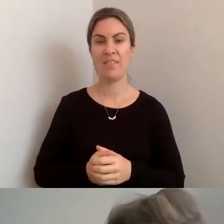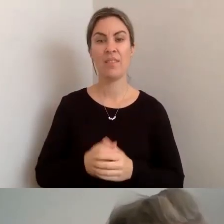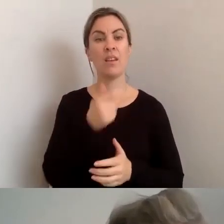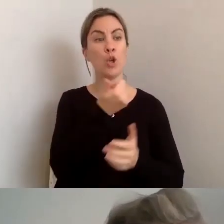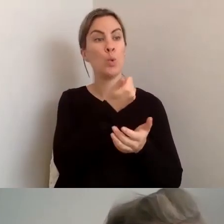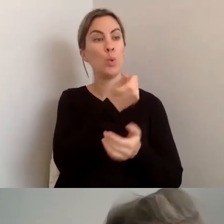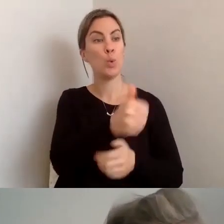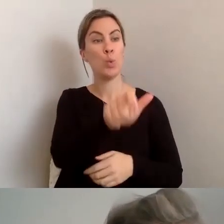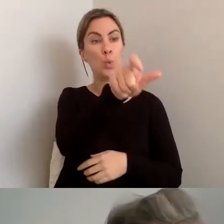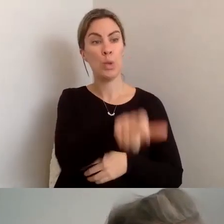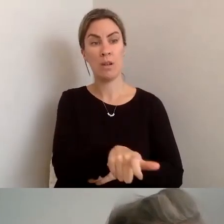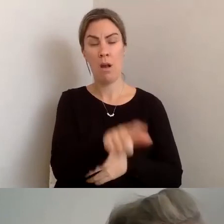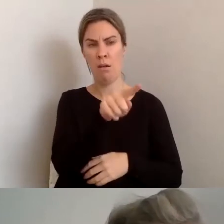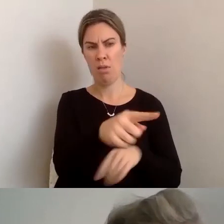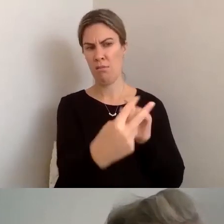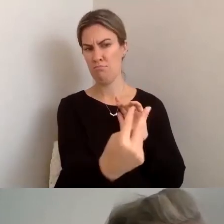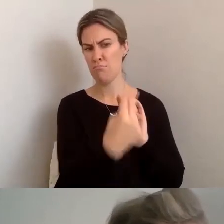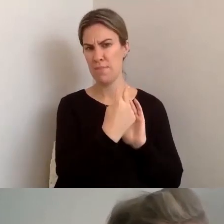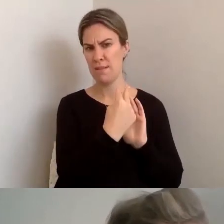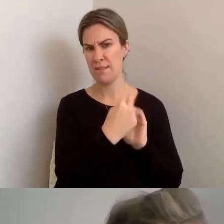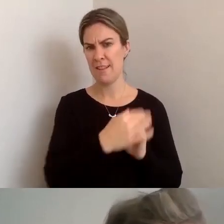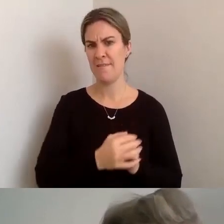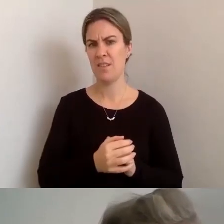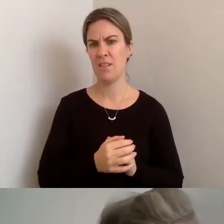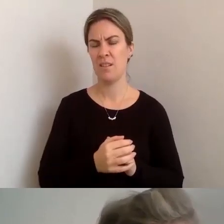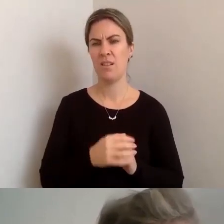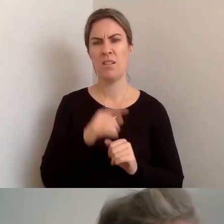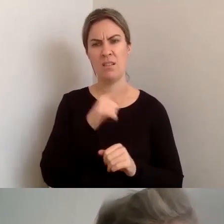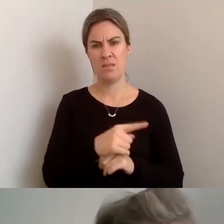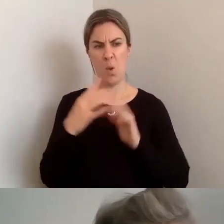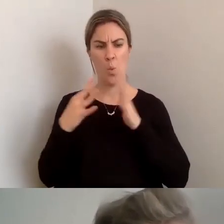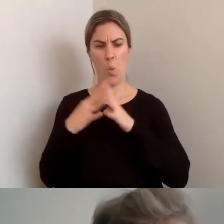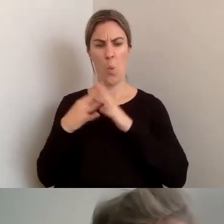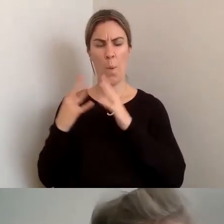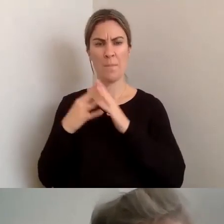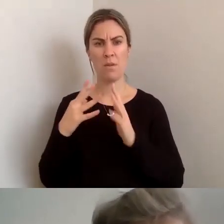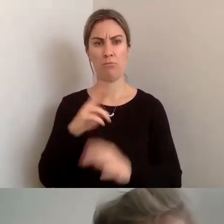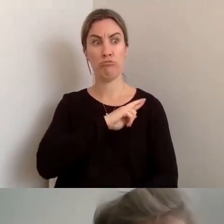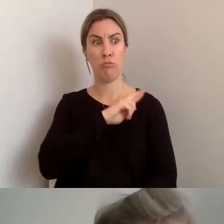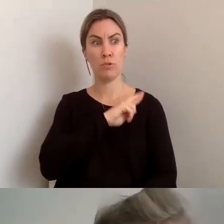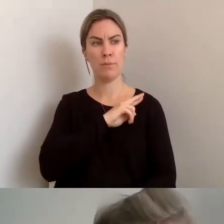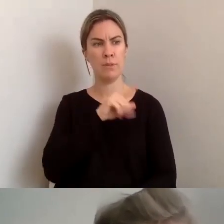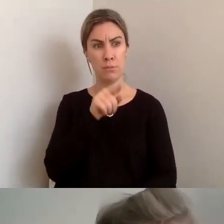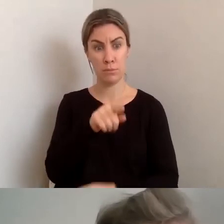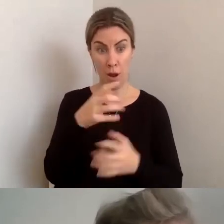to the website, it's not the website's responsibility, to ensure the user has the right equipment.